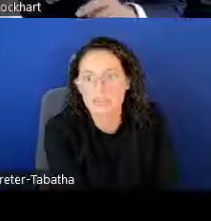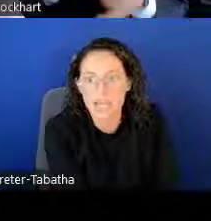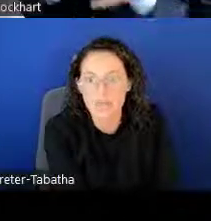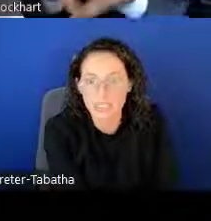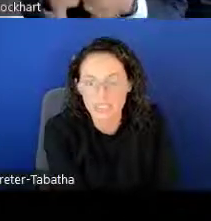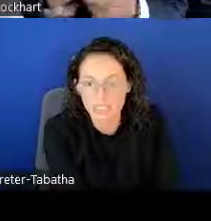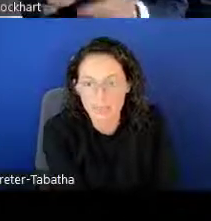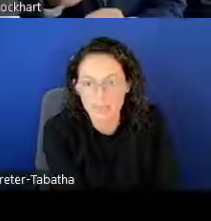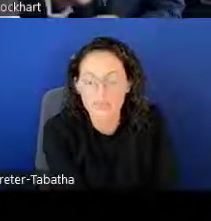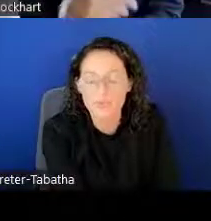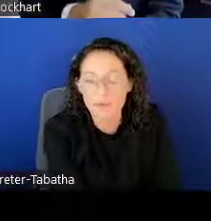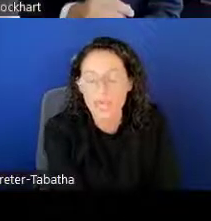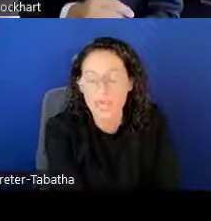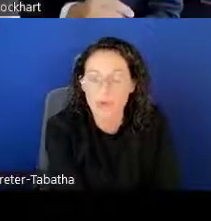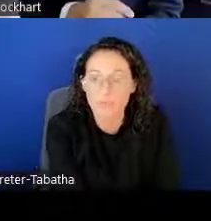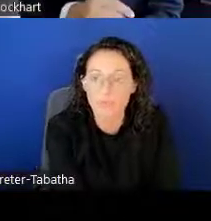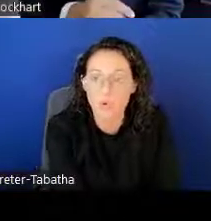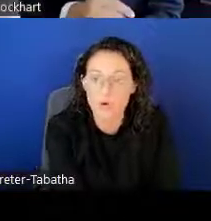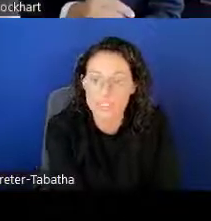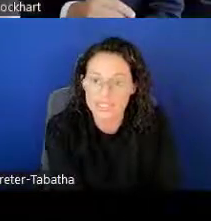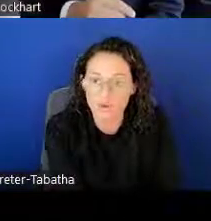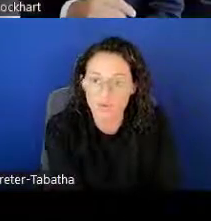liability from the LRP award itself.